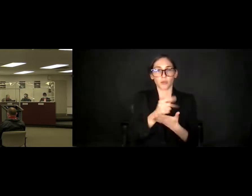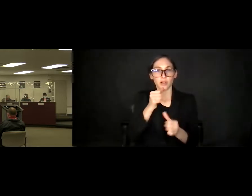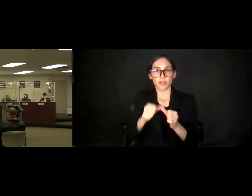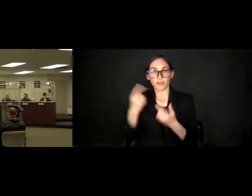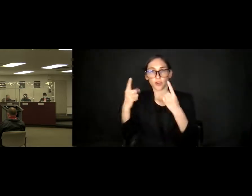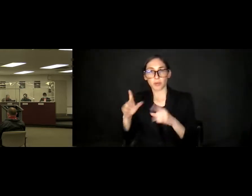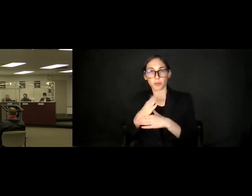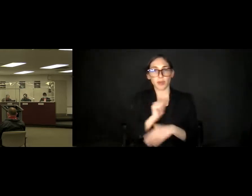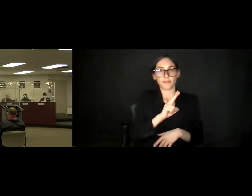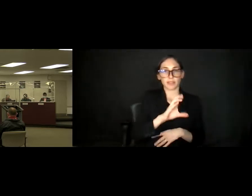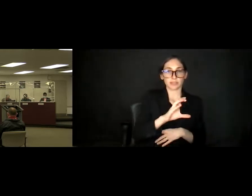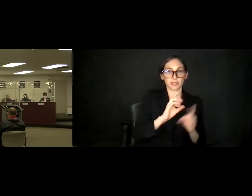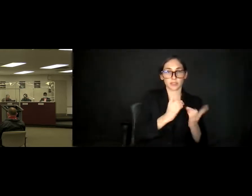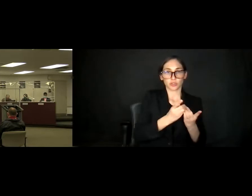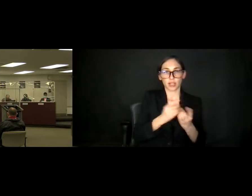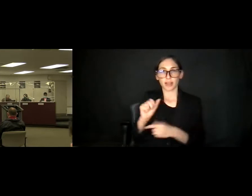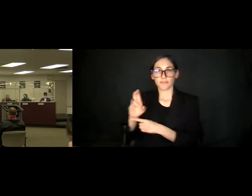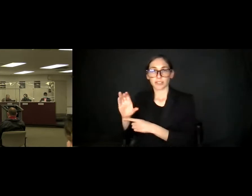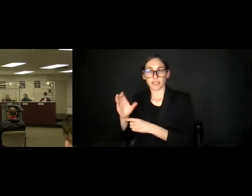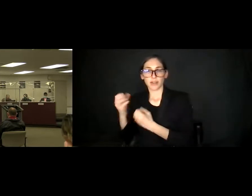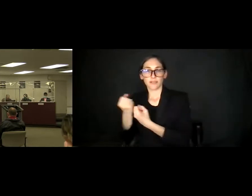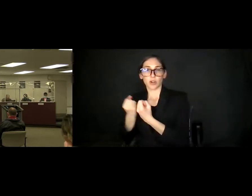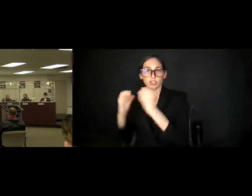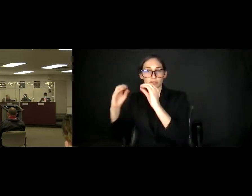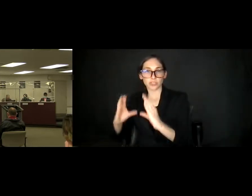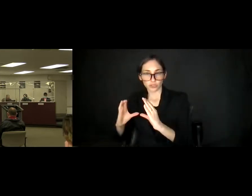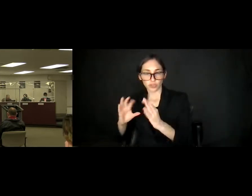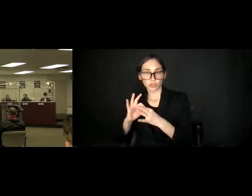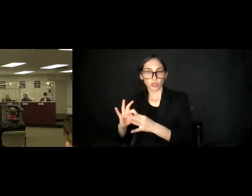and Antelope Valley College Federation of Teachers Regarding Extension of Board of Trustees Tenure